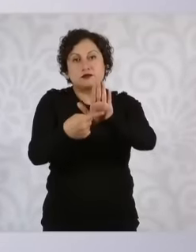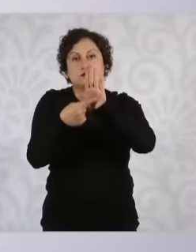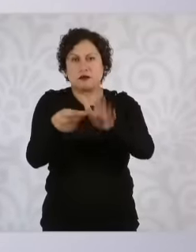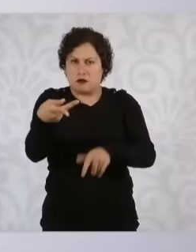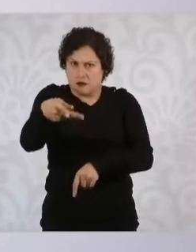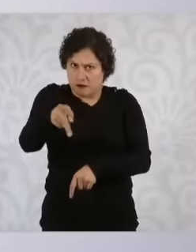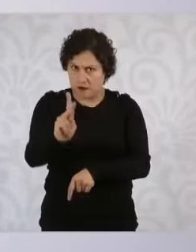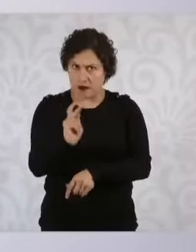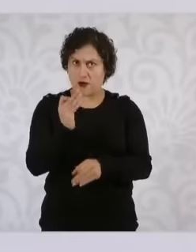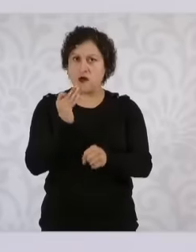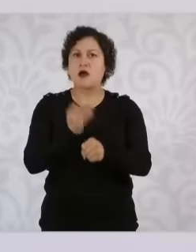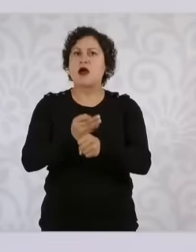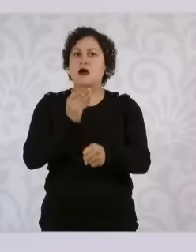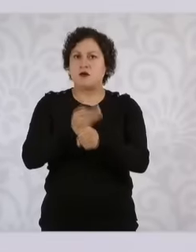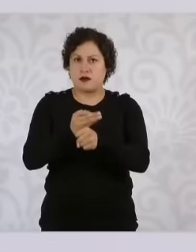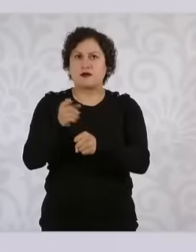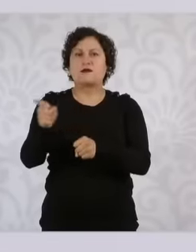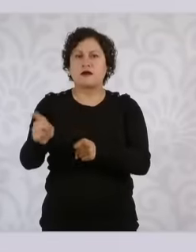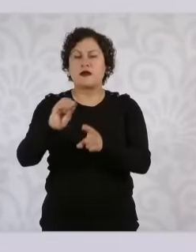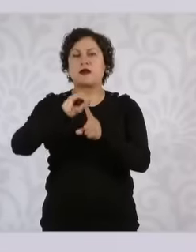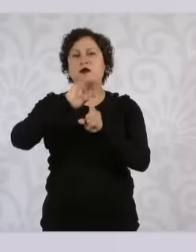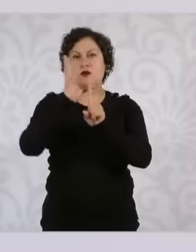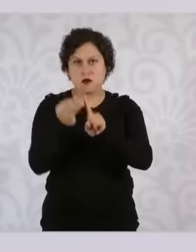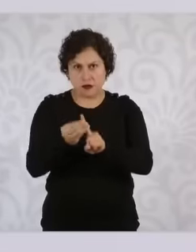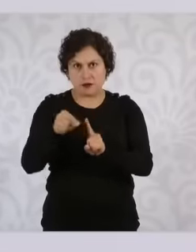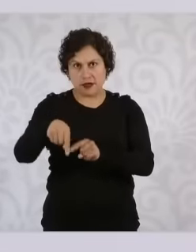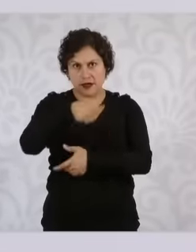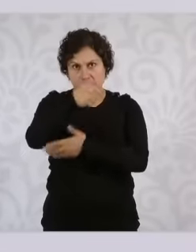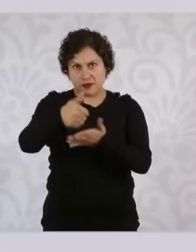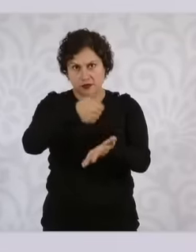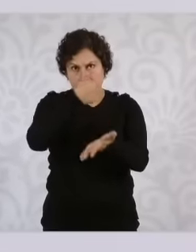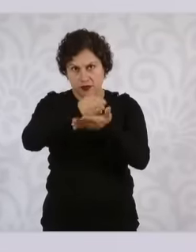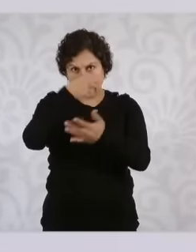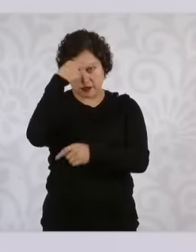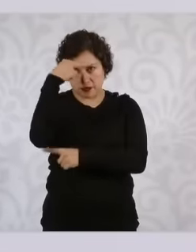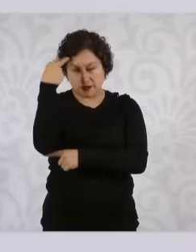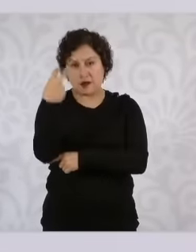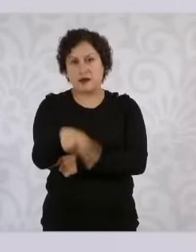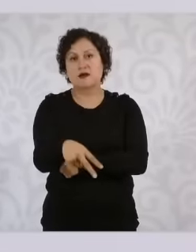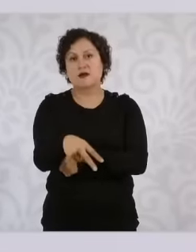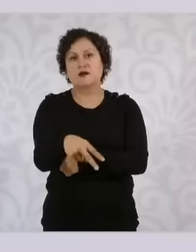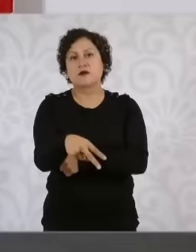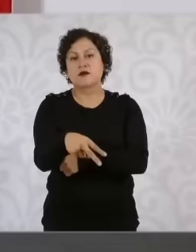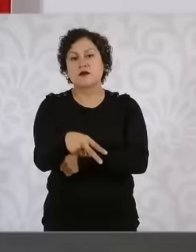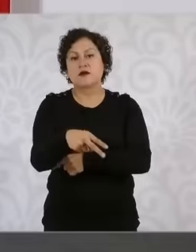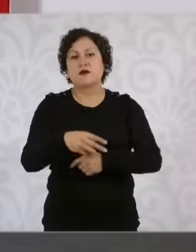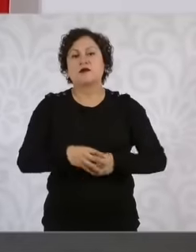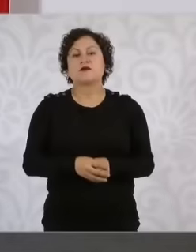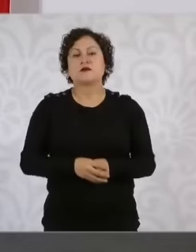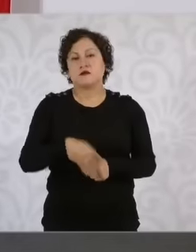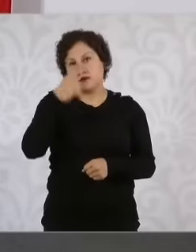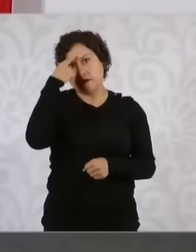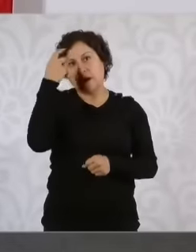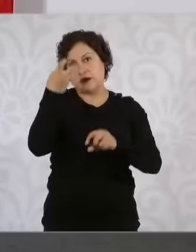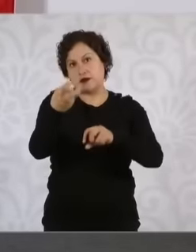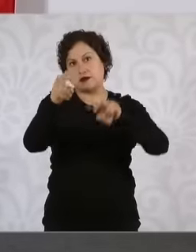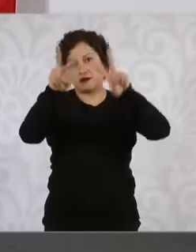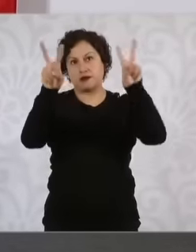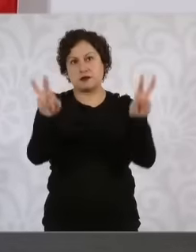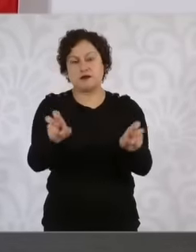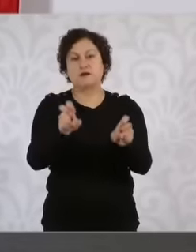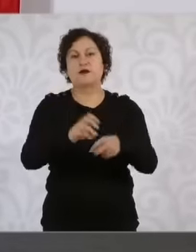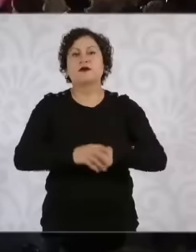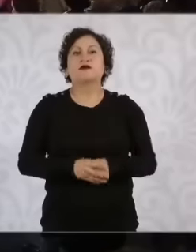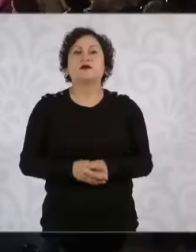Well with learn that He is the one who is also in charge of the whole issue of discrimination okay And finally